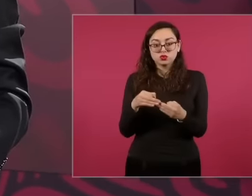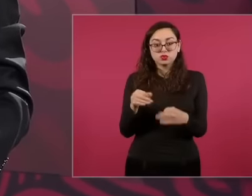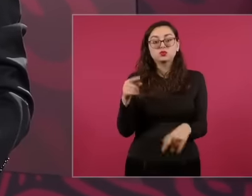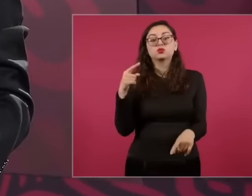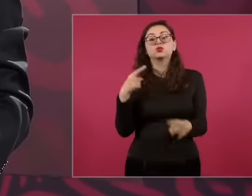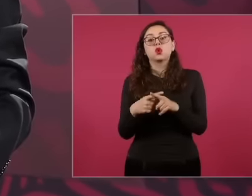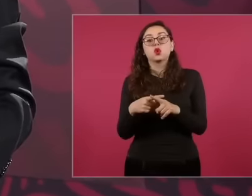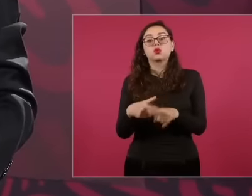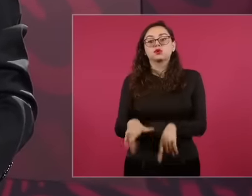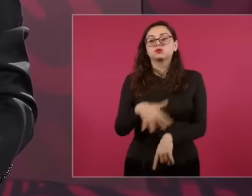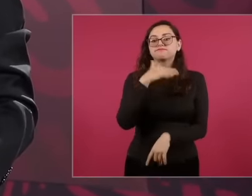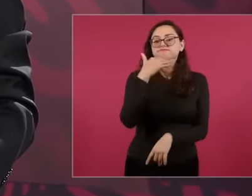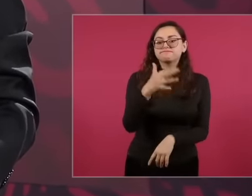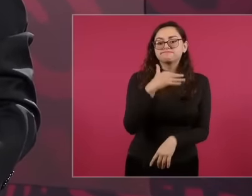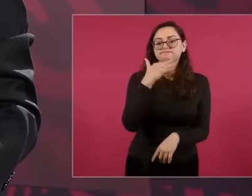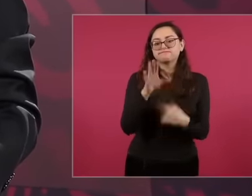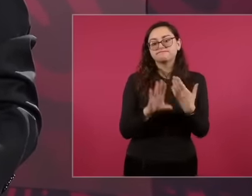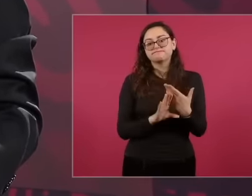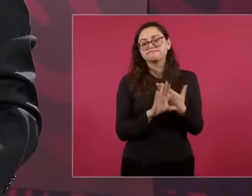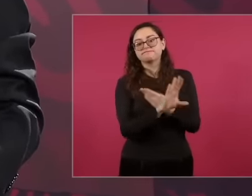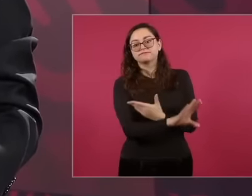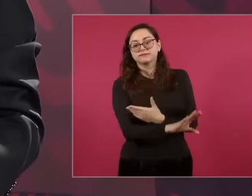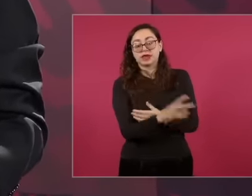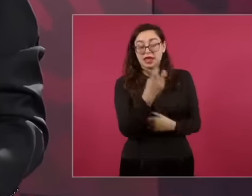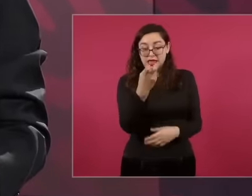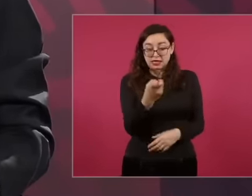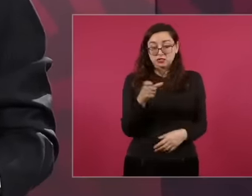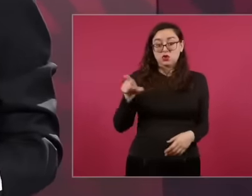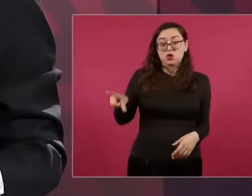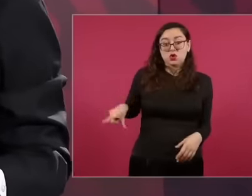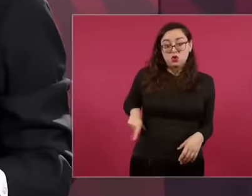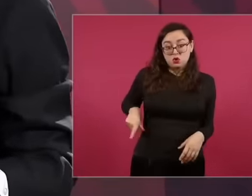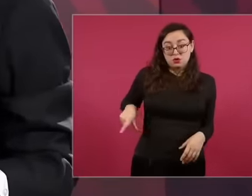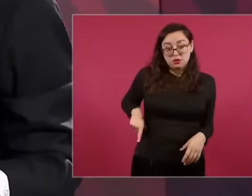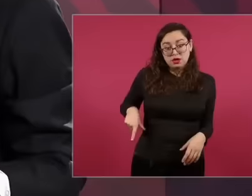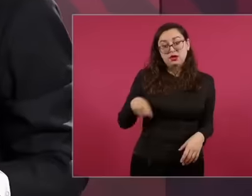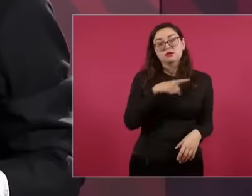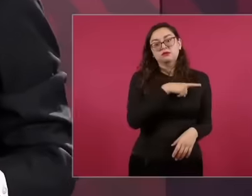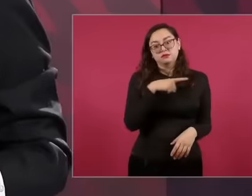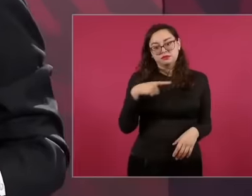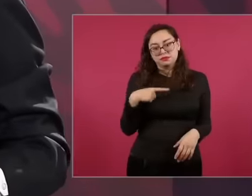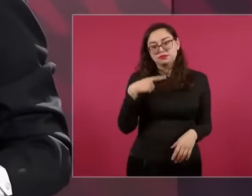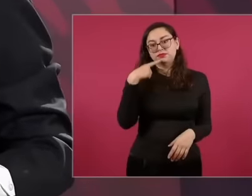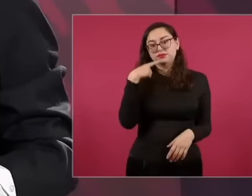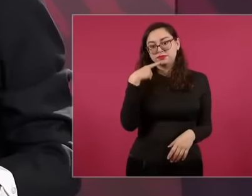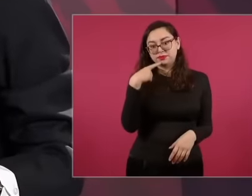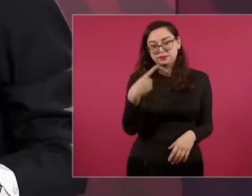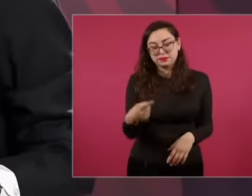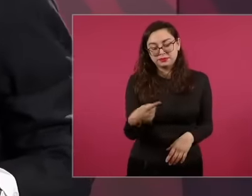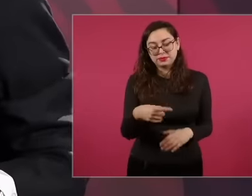to clean the government of corruption and not just the executive branch. That is why now